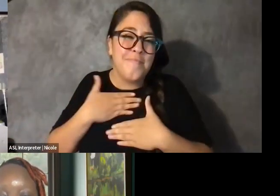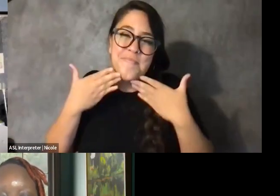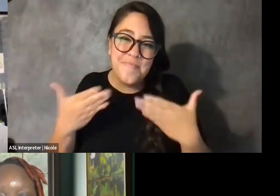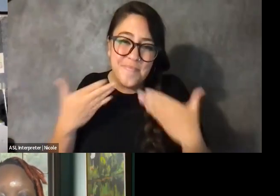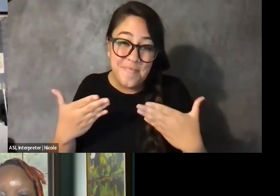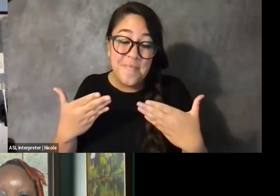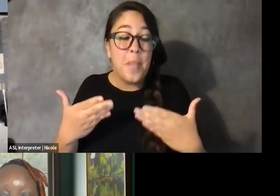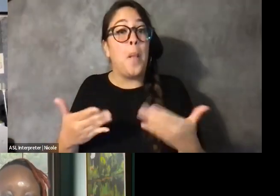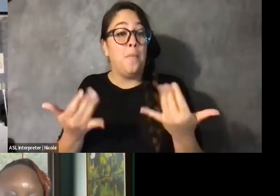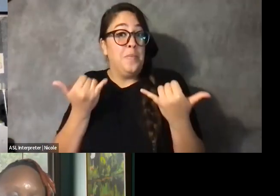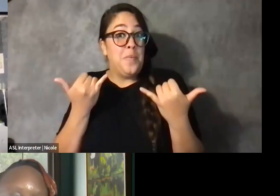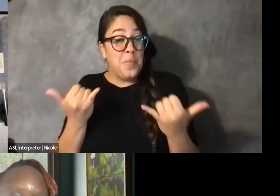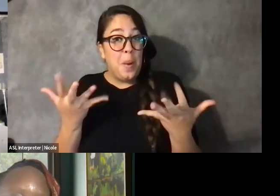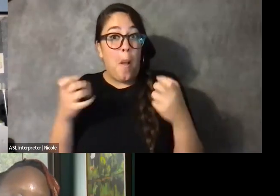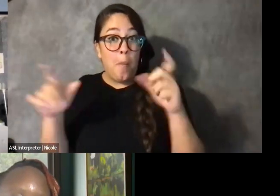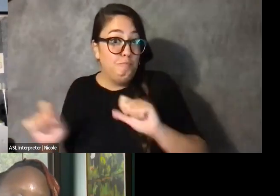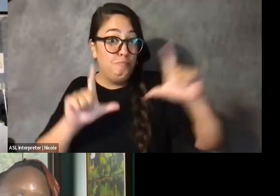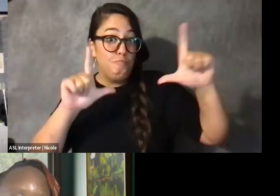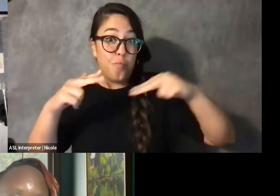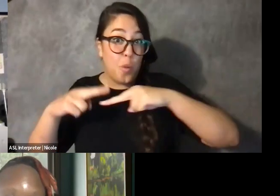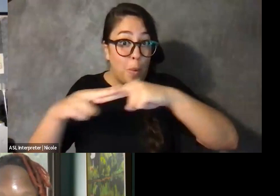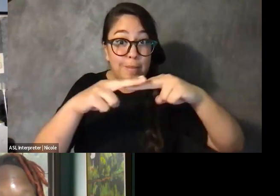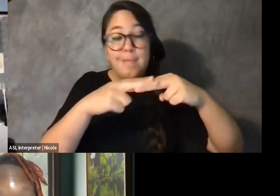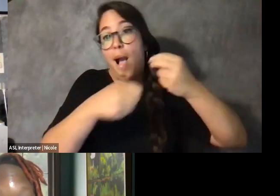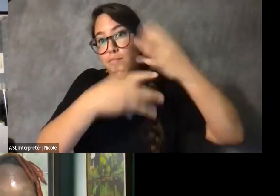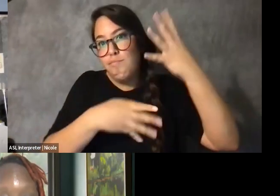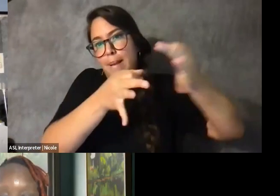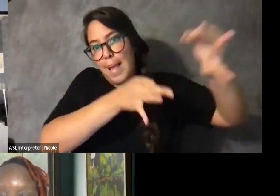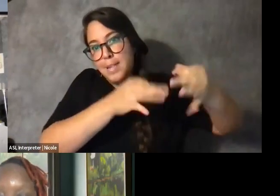to let everyone know the schedule and share the schedule today.